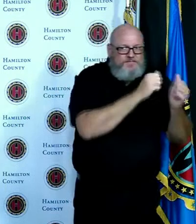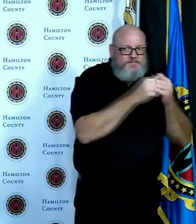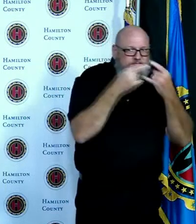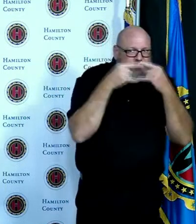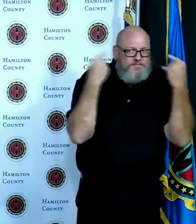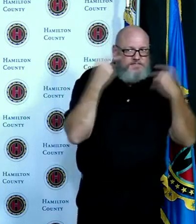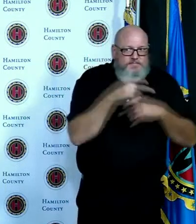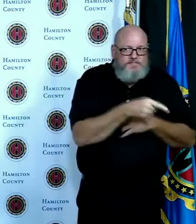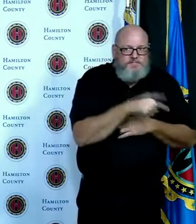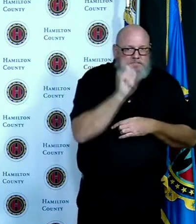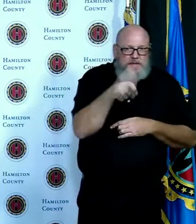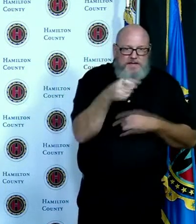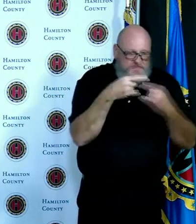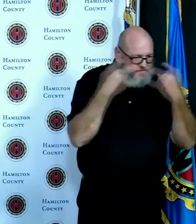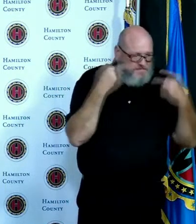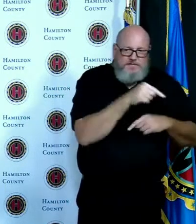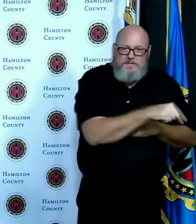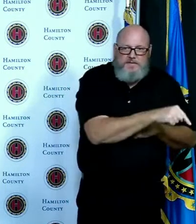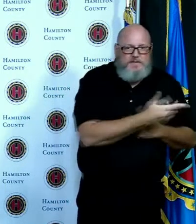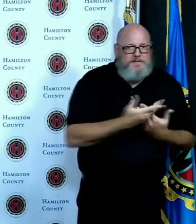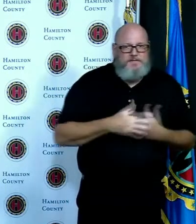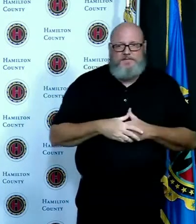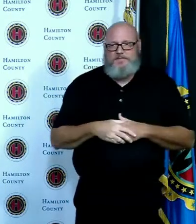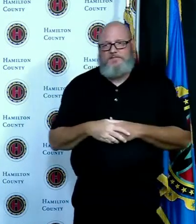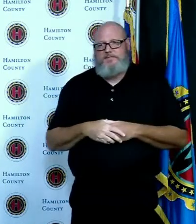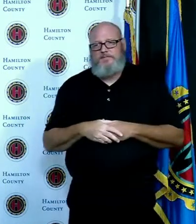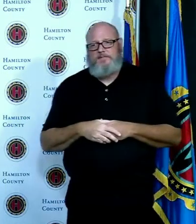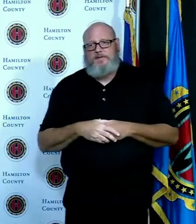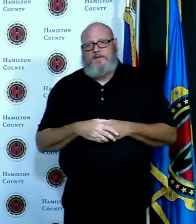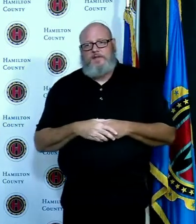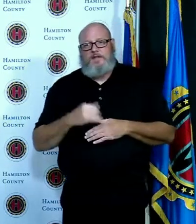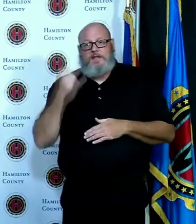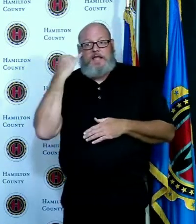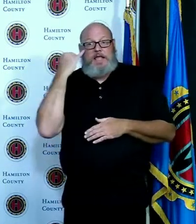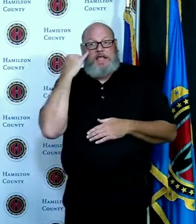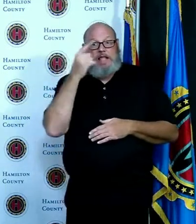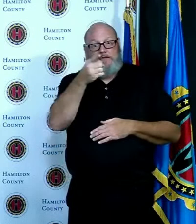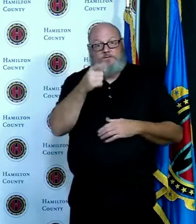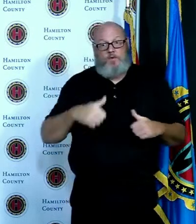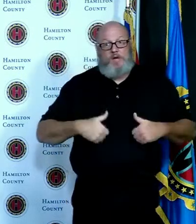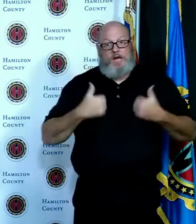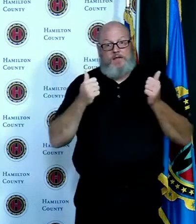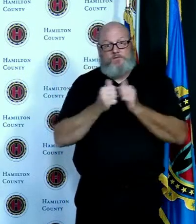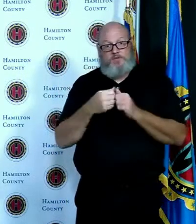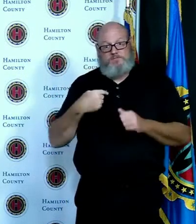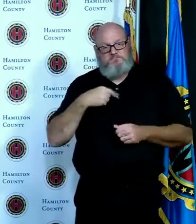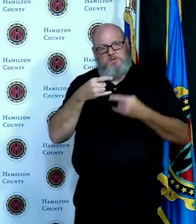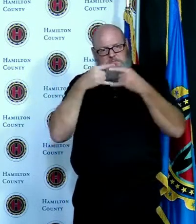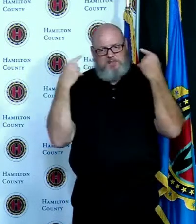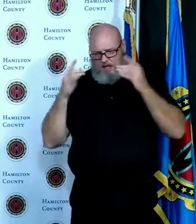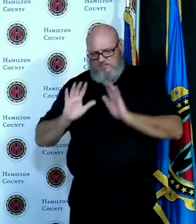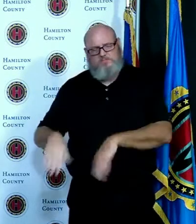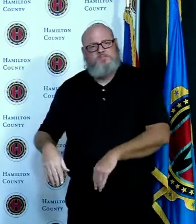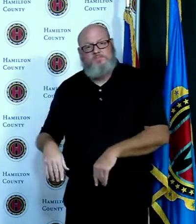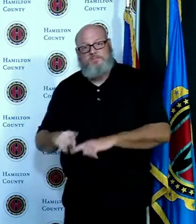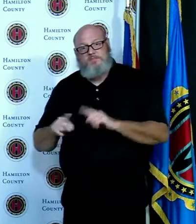that they live with and so that's that's and obviously we're not going to police that but